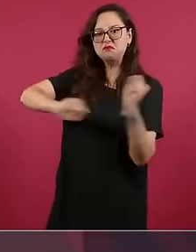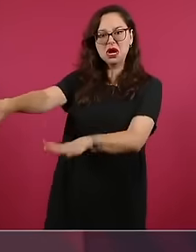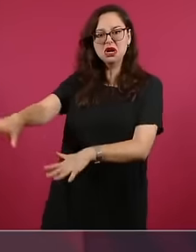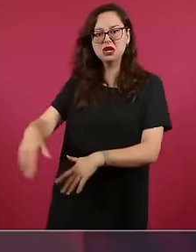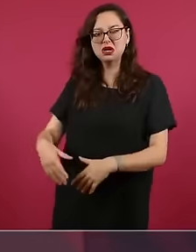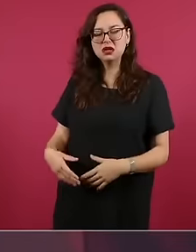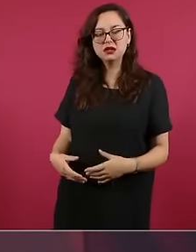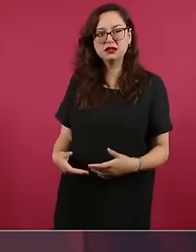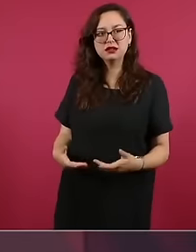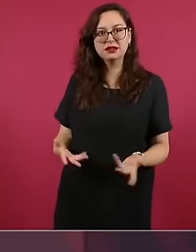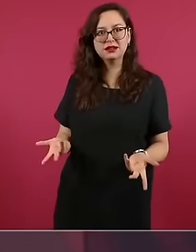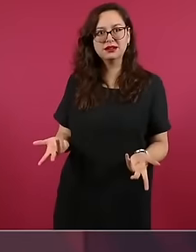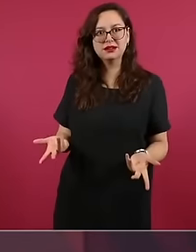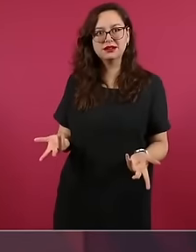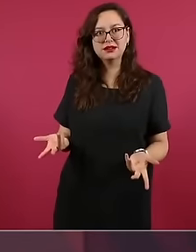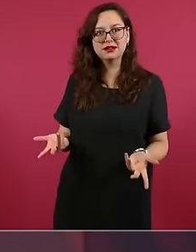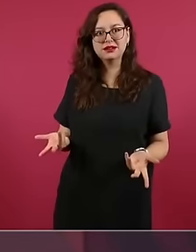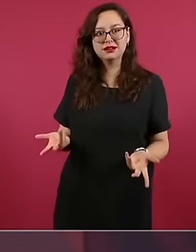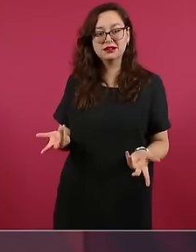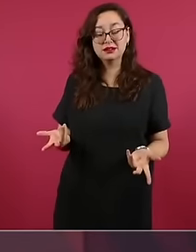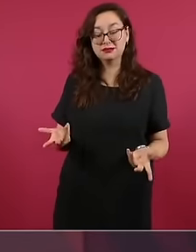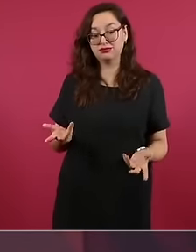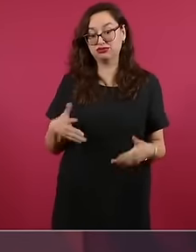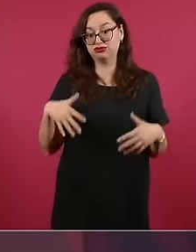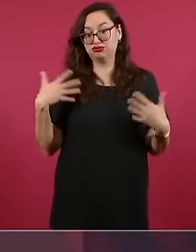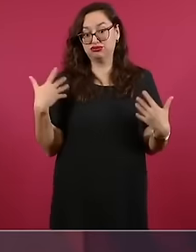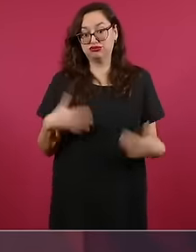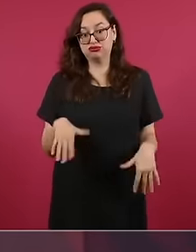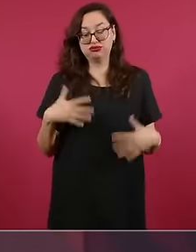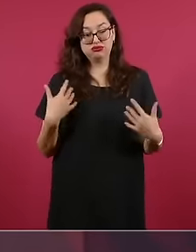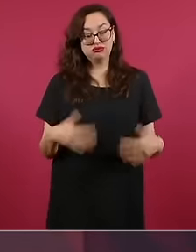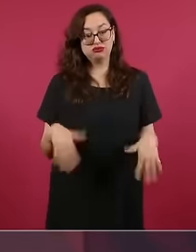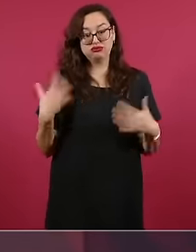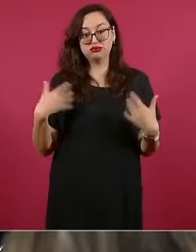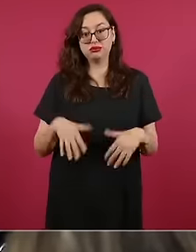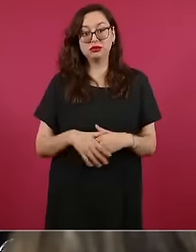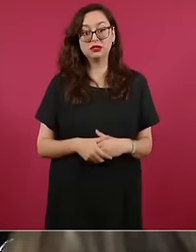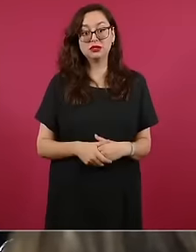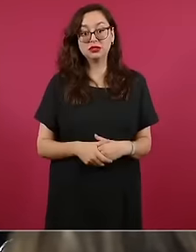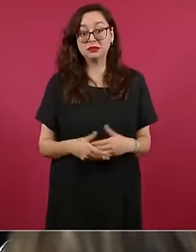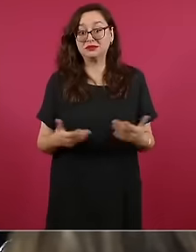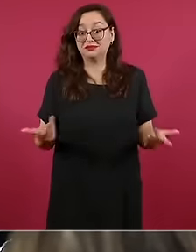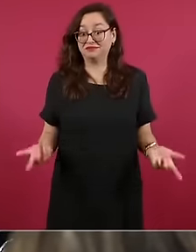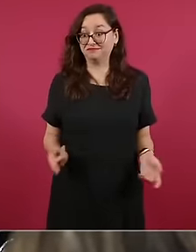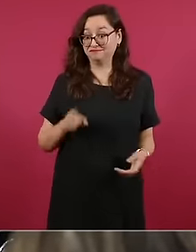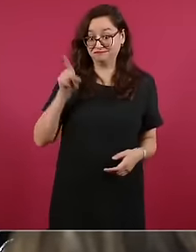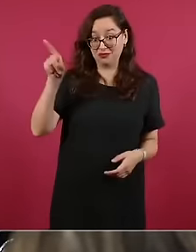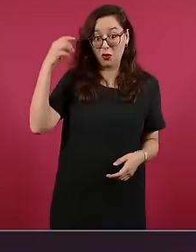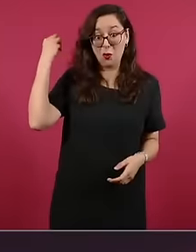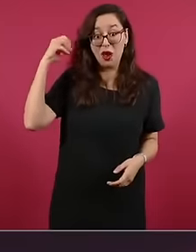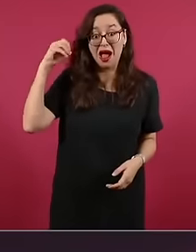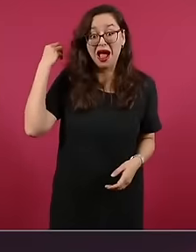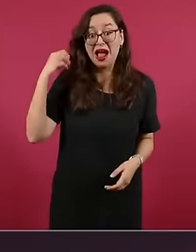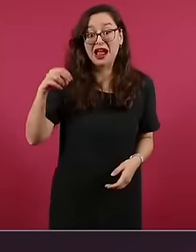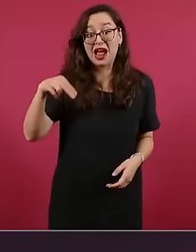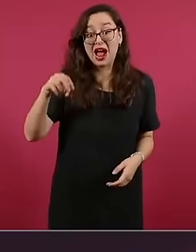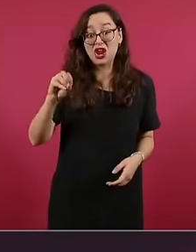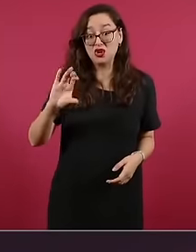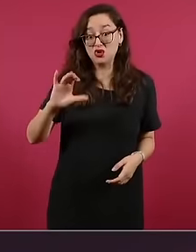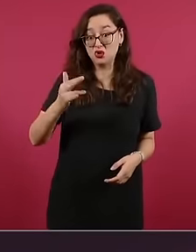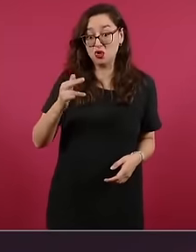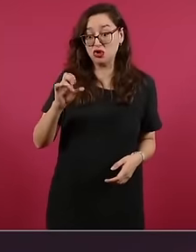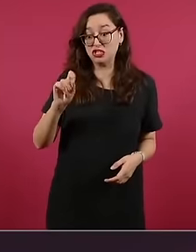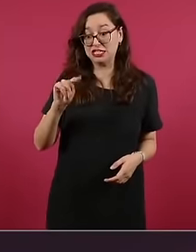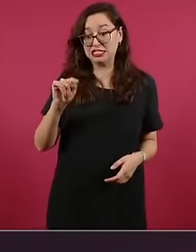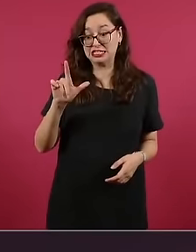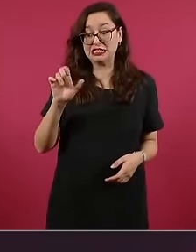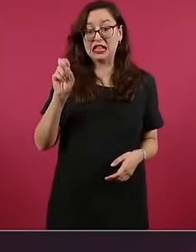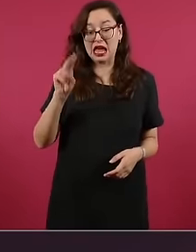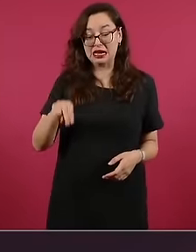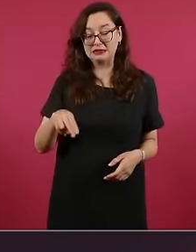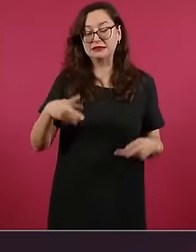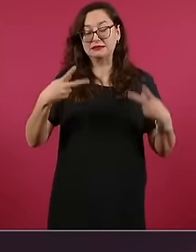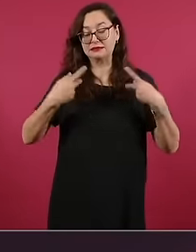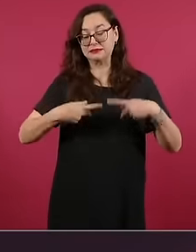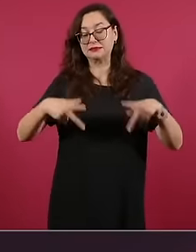and worse things happened in Nochistlán there in Oaxaca in a demonstration until